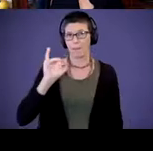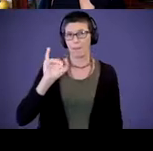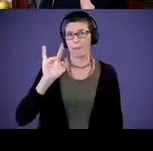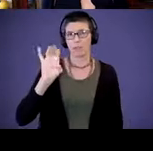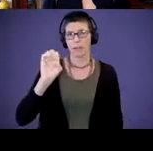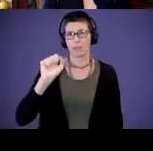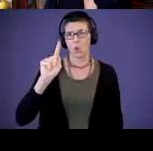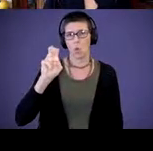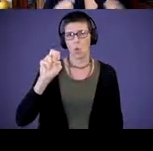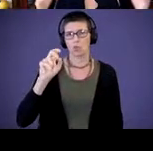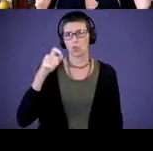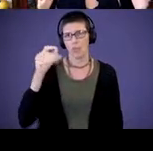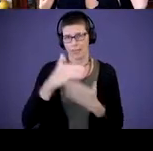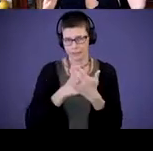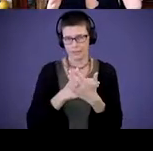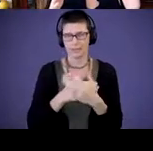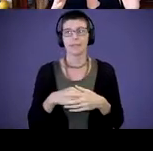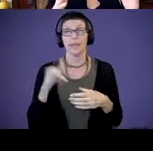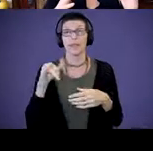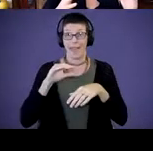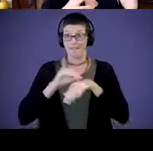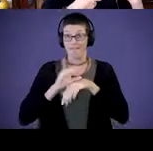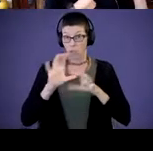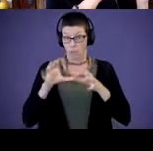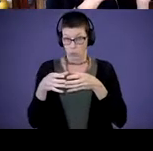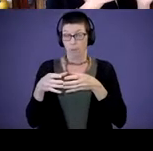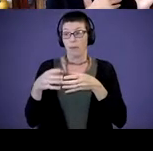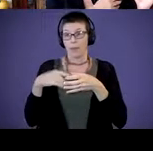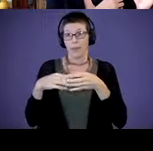as I mentioned this advisory group, when they broke off into their areas of expertise,